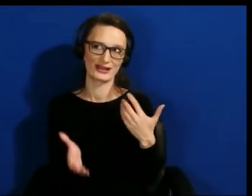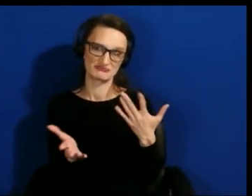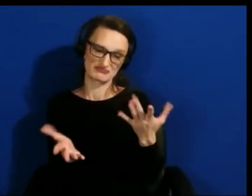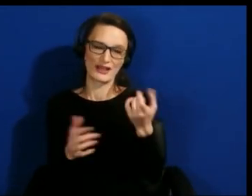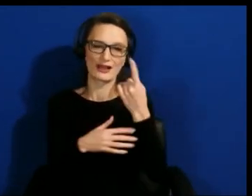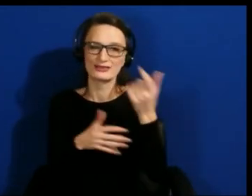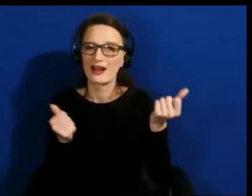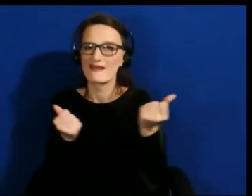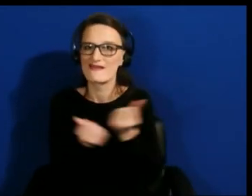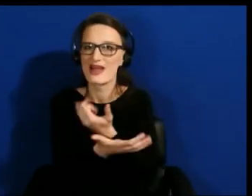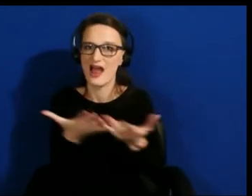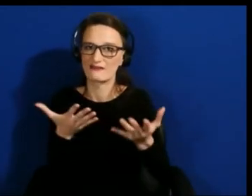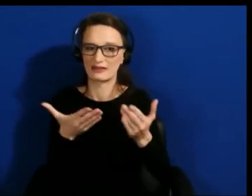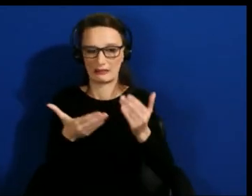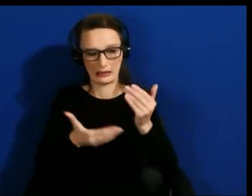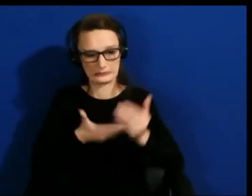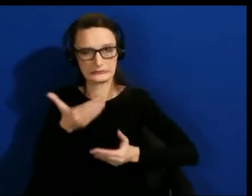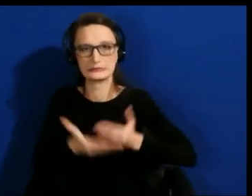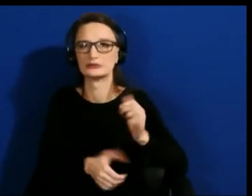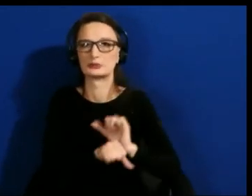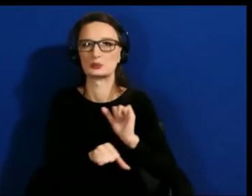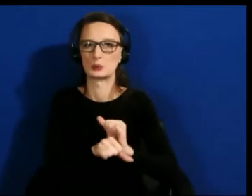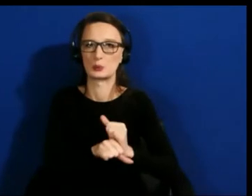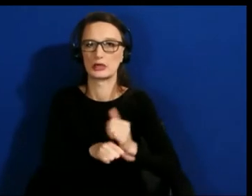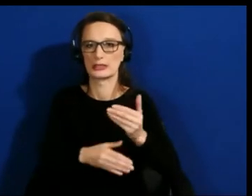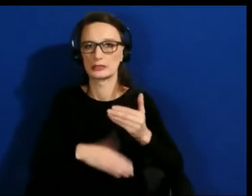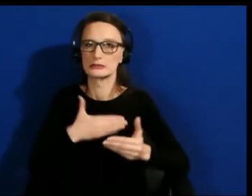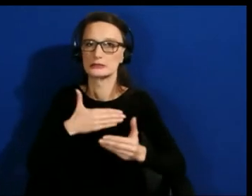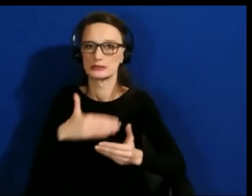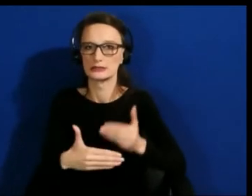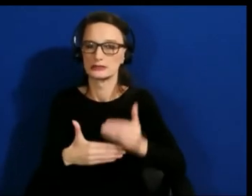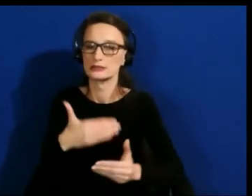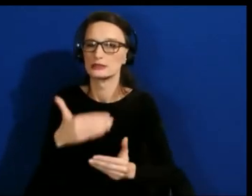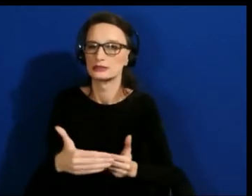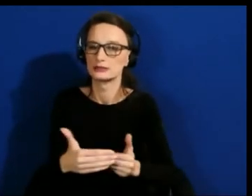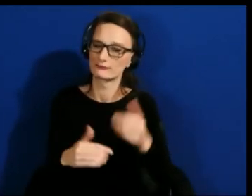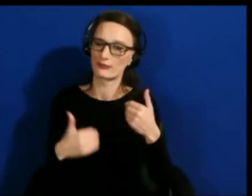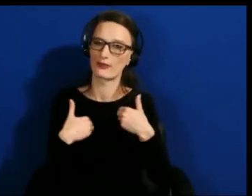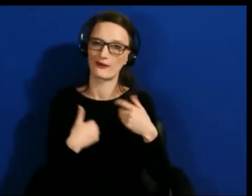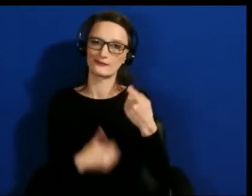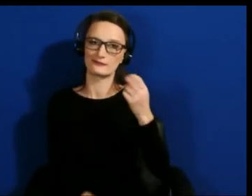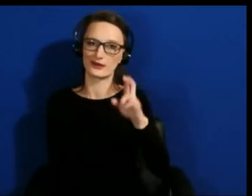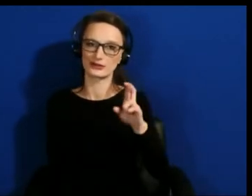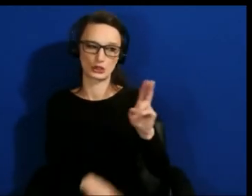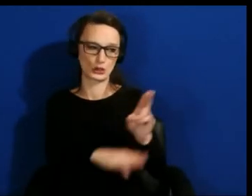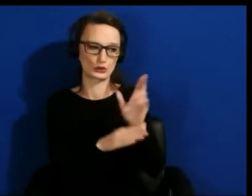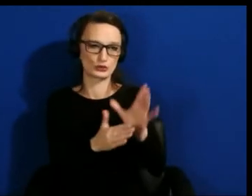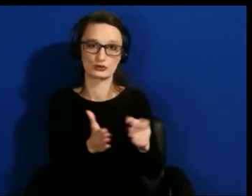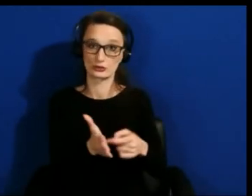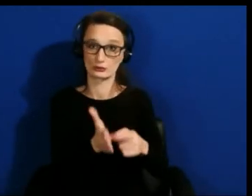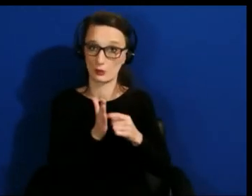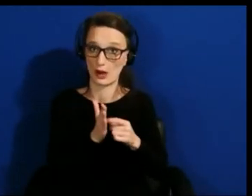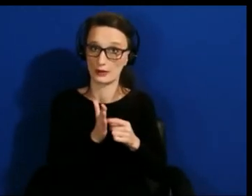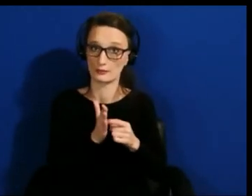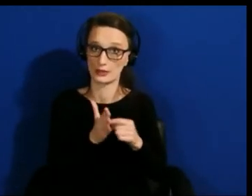And they have some XR user requirements that are pretty good, as a good starting point